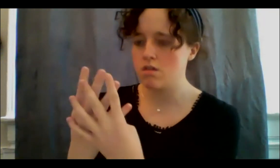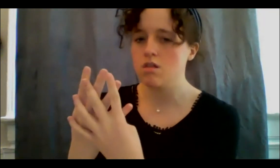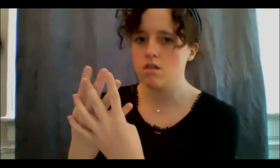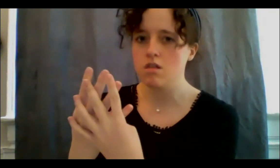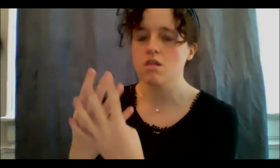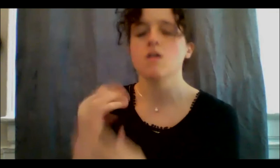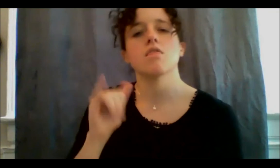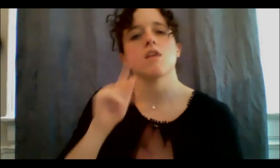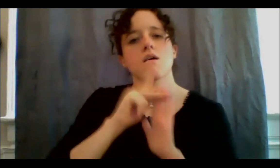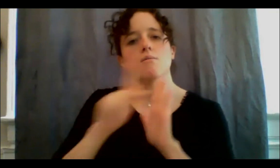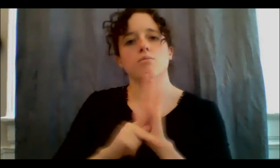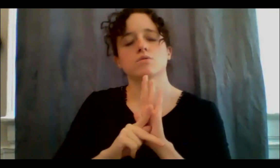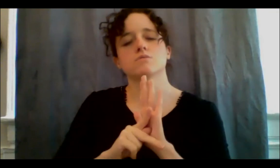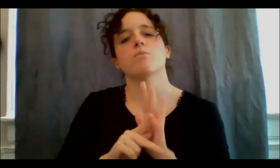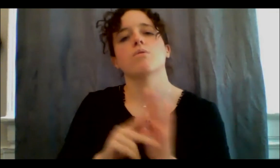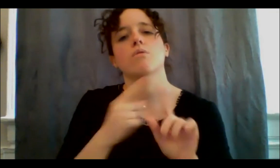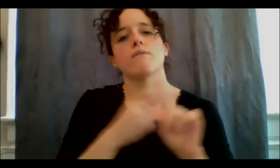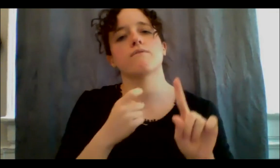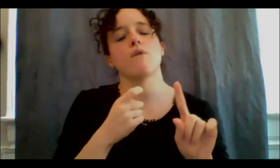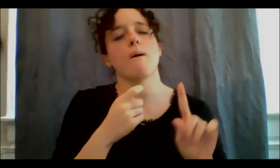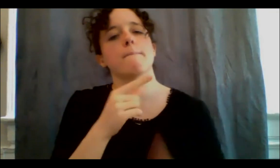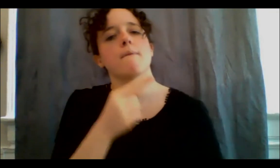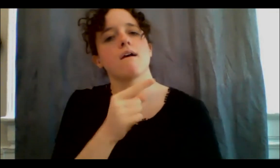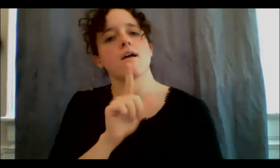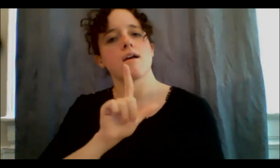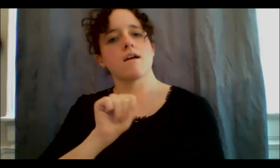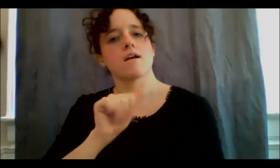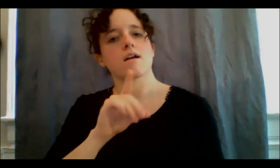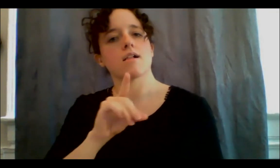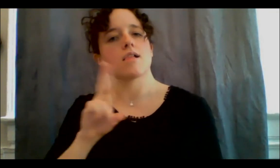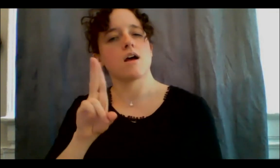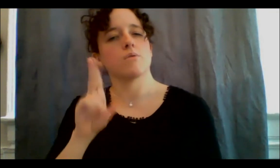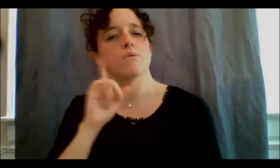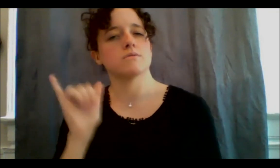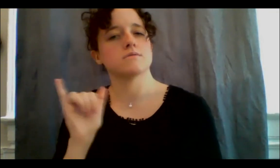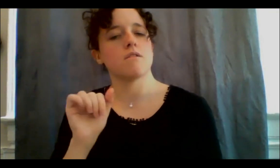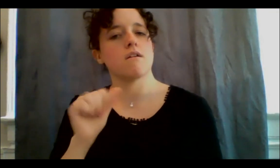short is an act within the criminal code, that says if you're Indigenous and you